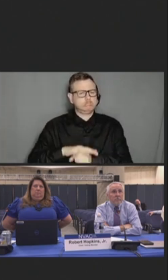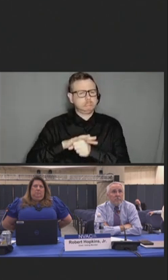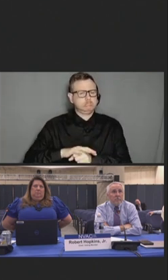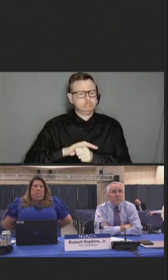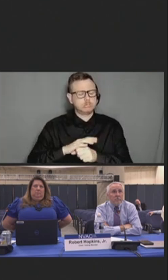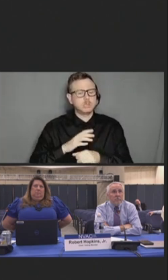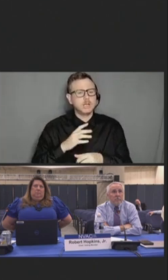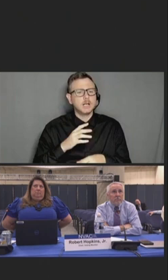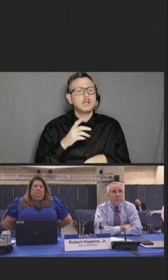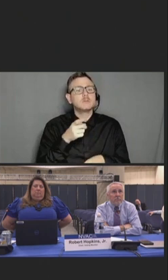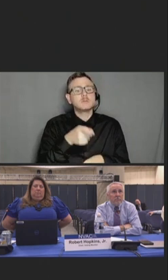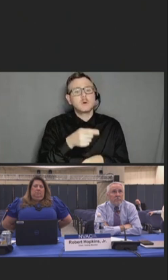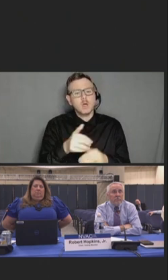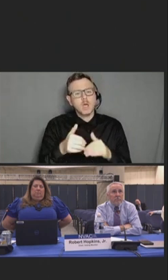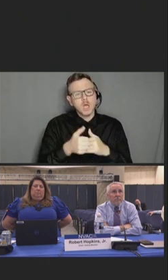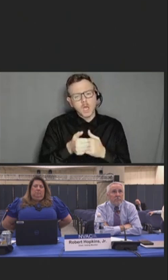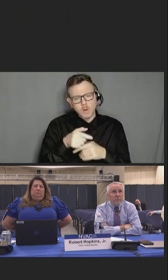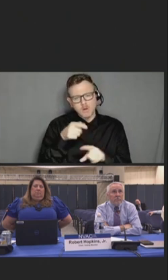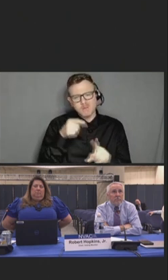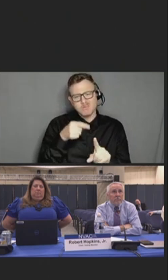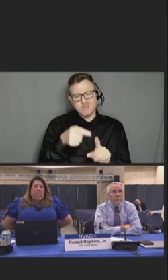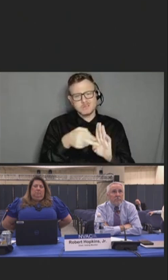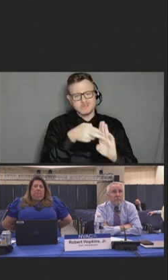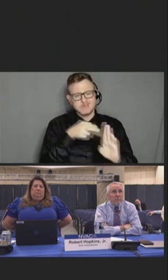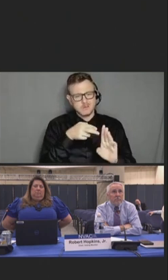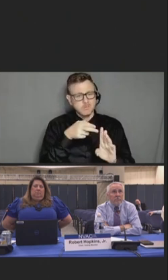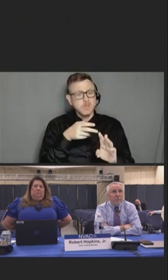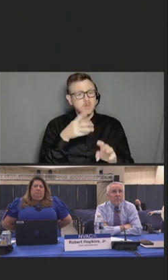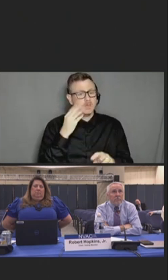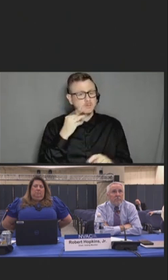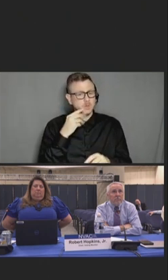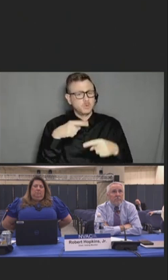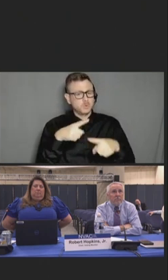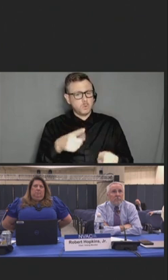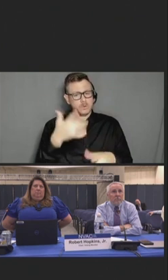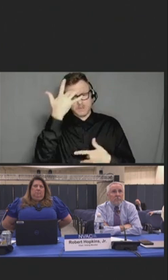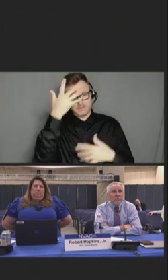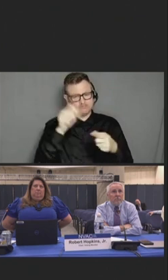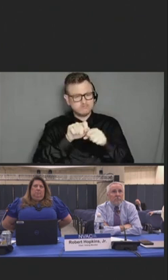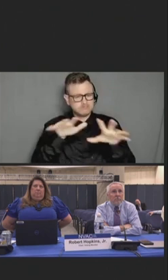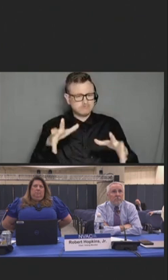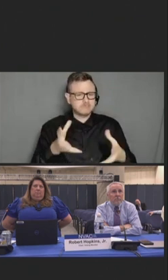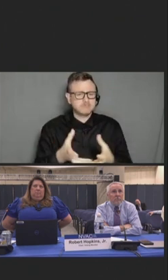might be a contributing factor to post-traumatic stress symptoms which can develop after exposure